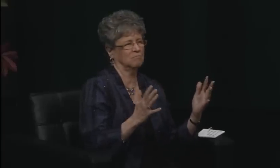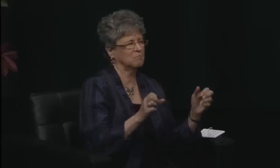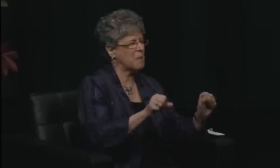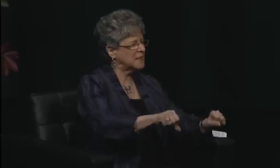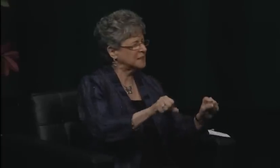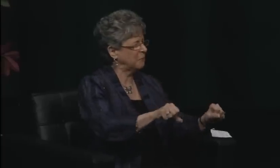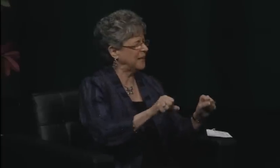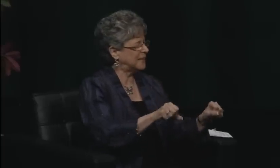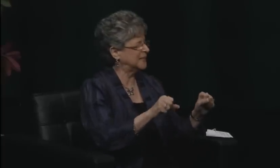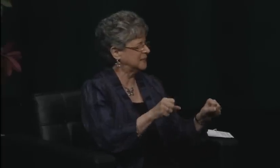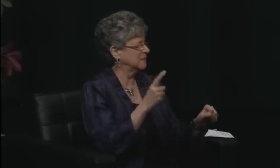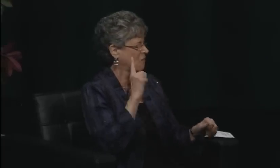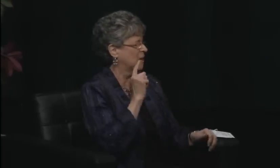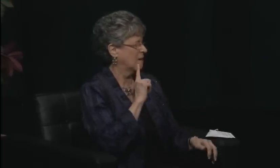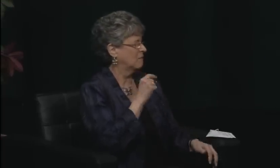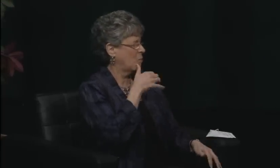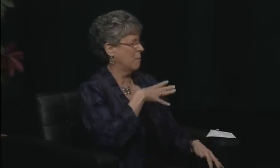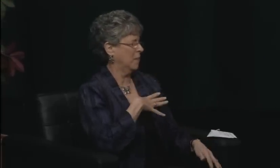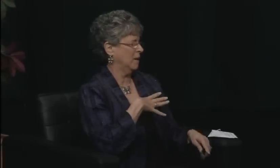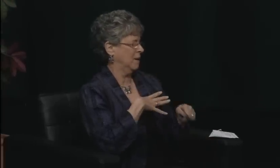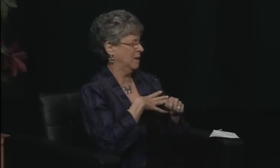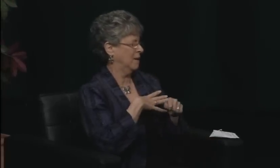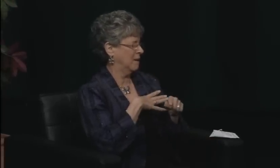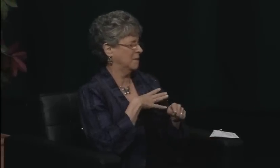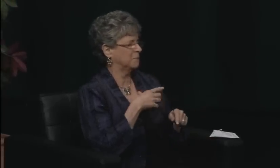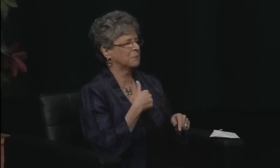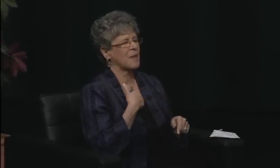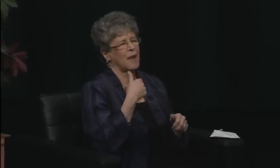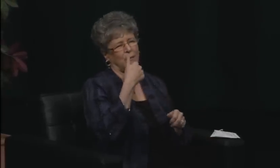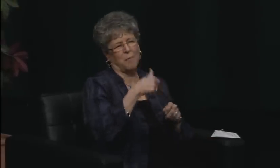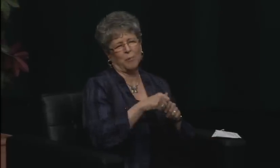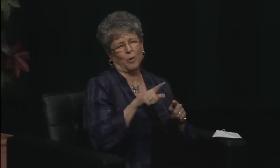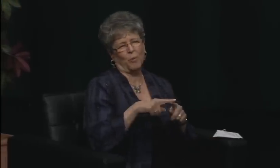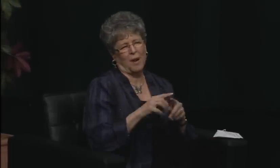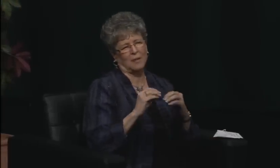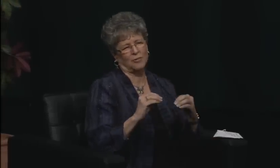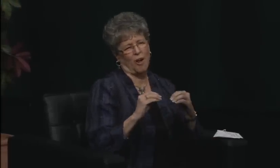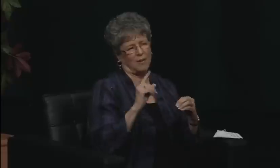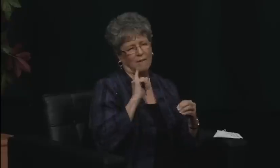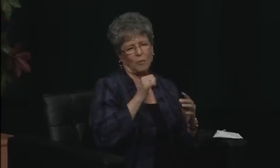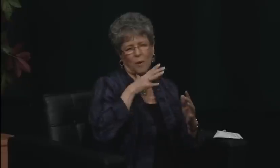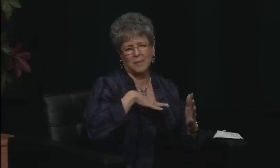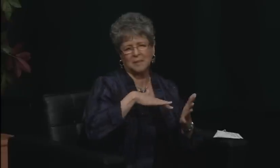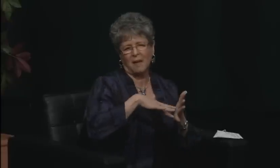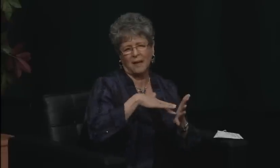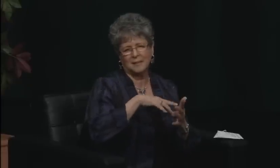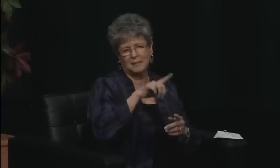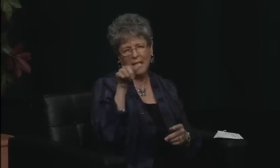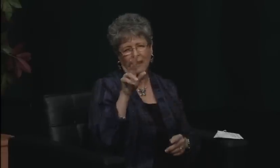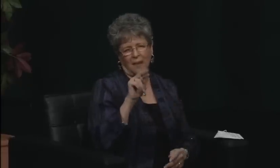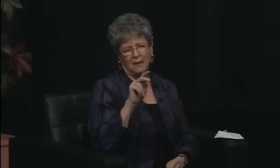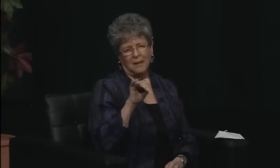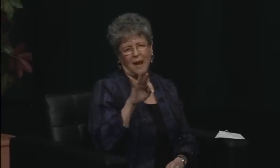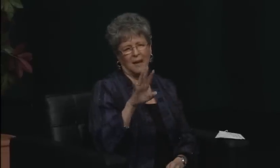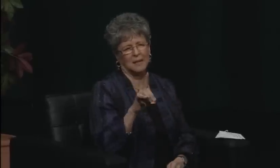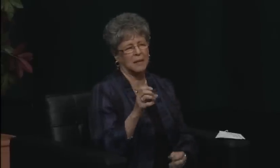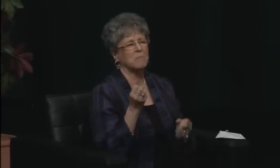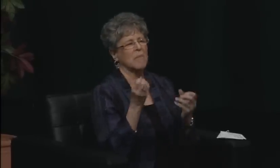and carry it forward with our children. Again, it's about the power of the media.